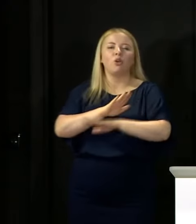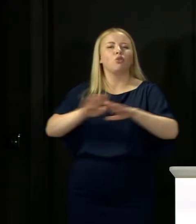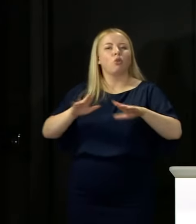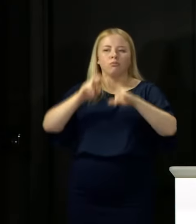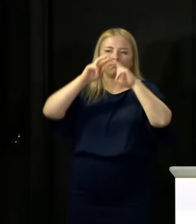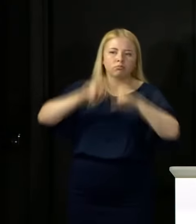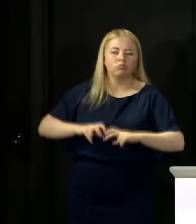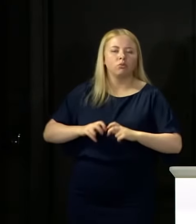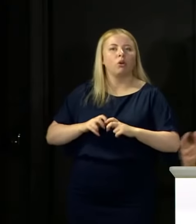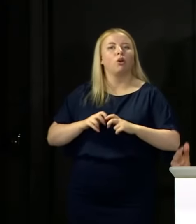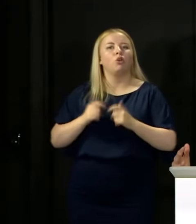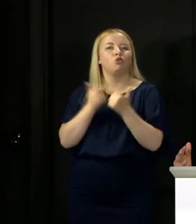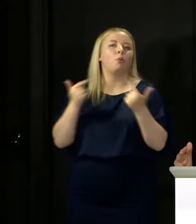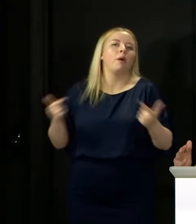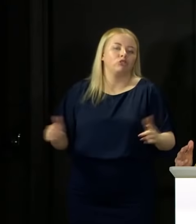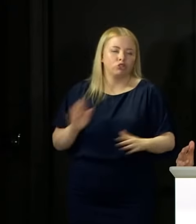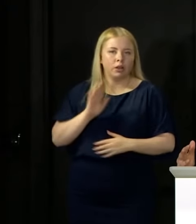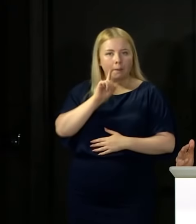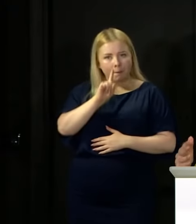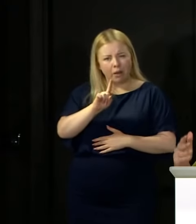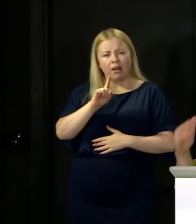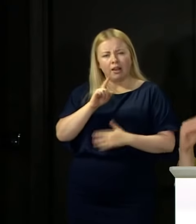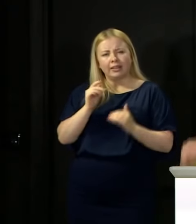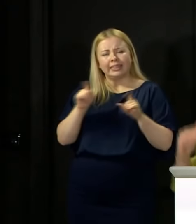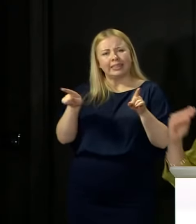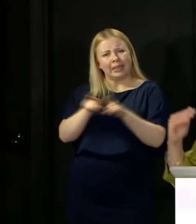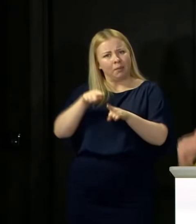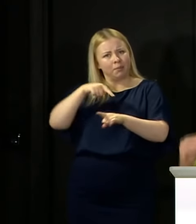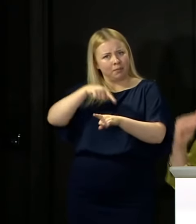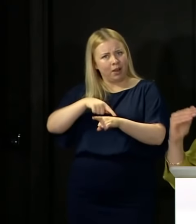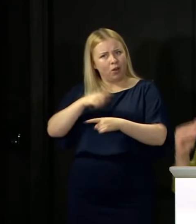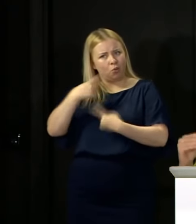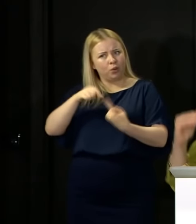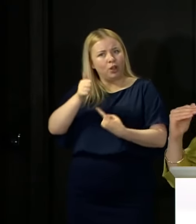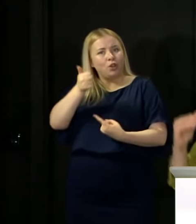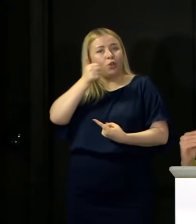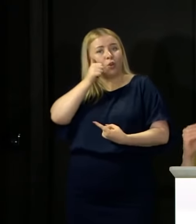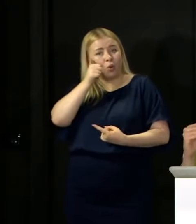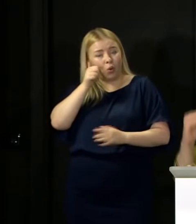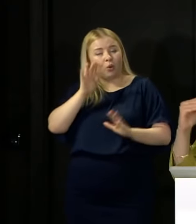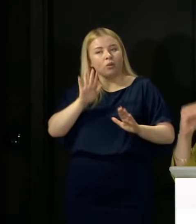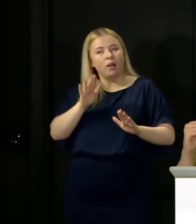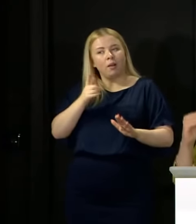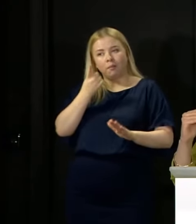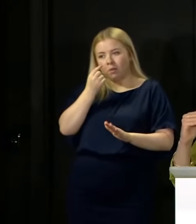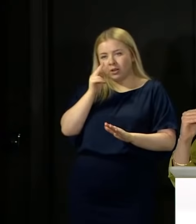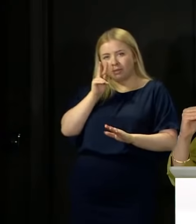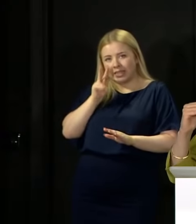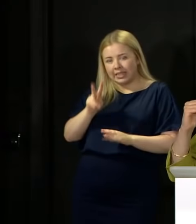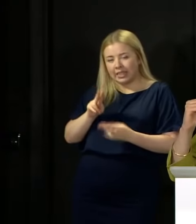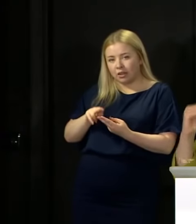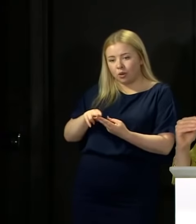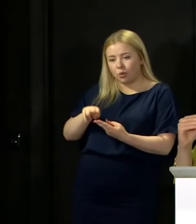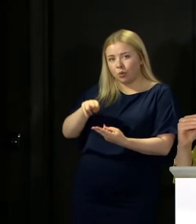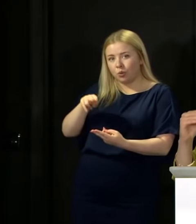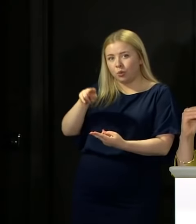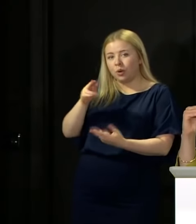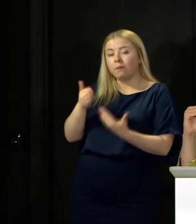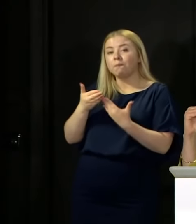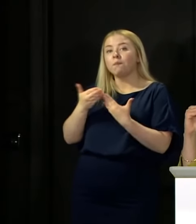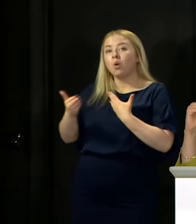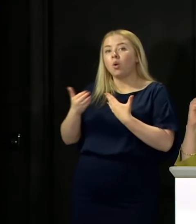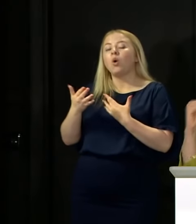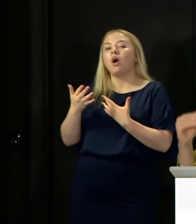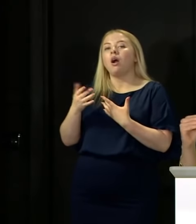Equally, we know that we possibly are just seeing a bit of an uptick in cases, most of